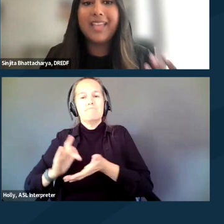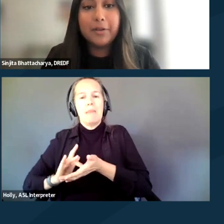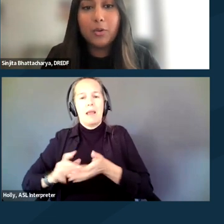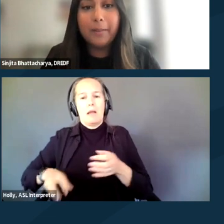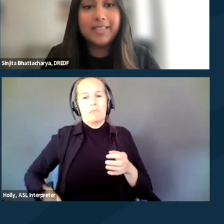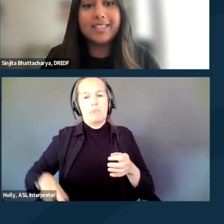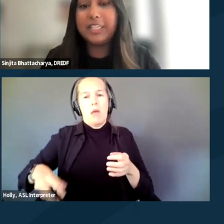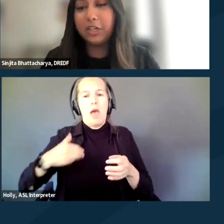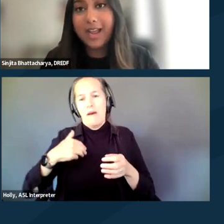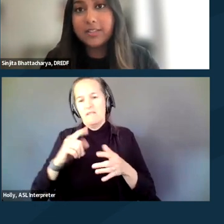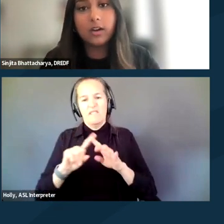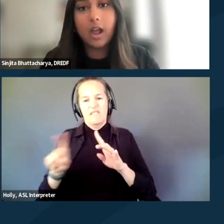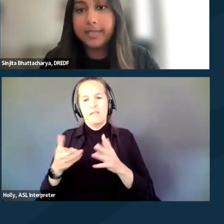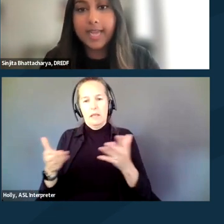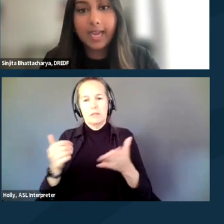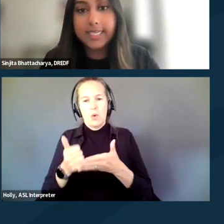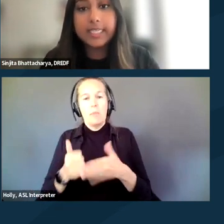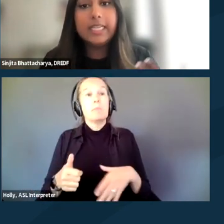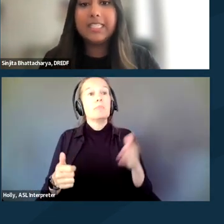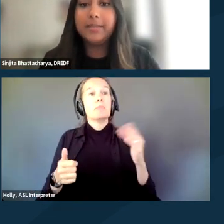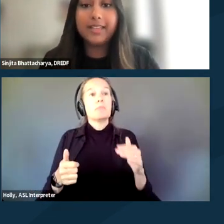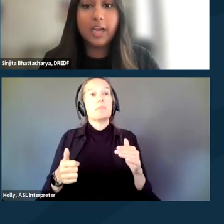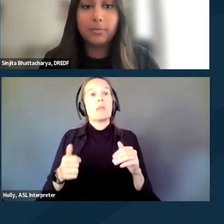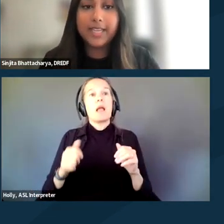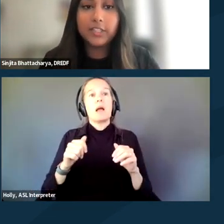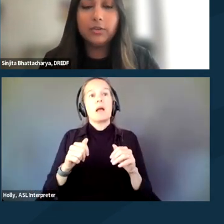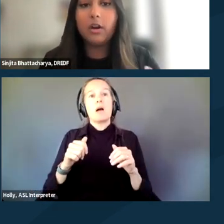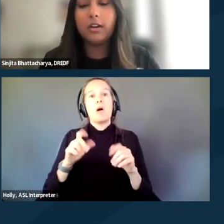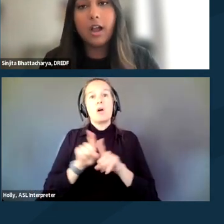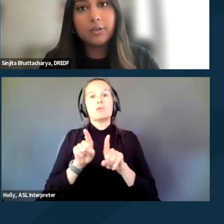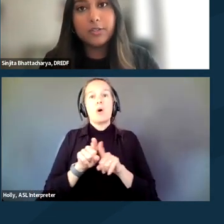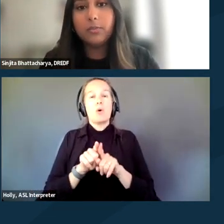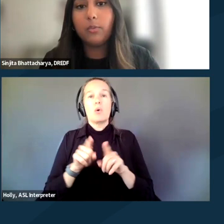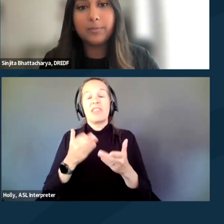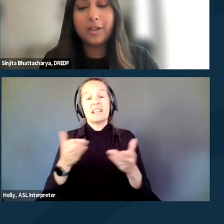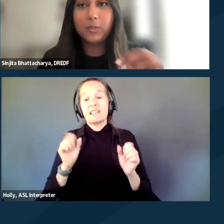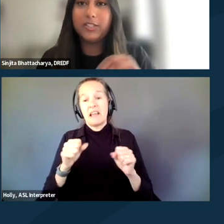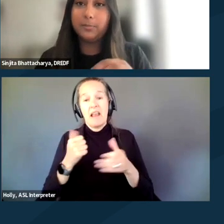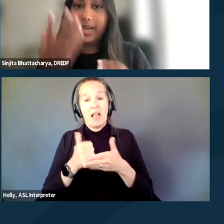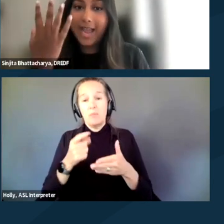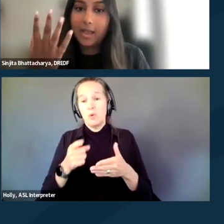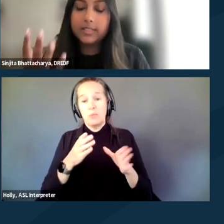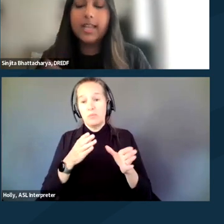Chemical weapons like tear gas are a common tactic. Something that can help protect you are goggles, water bottles with spray caps,